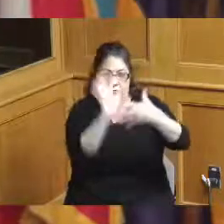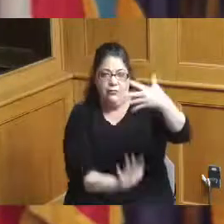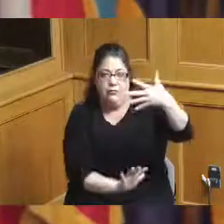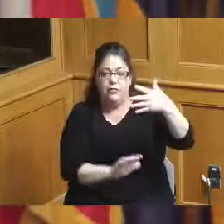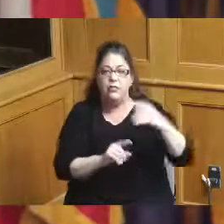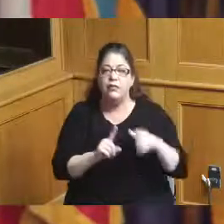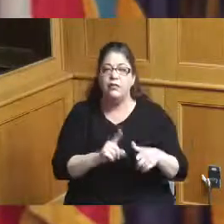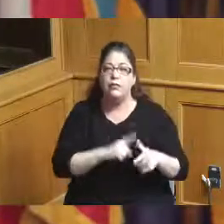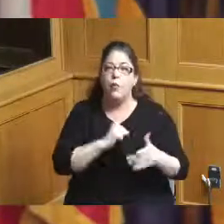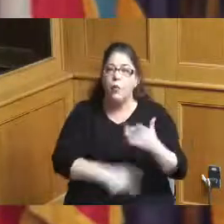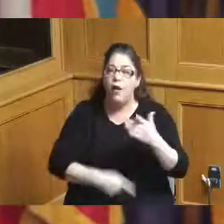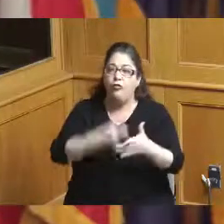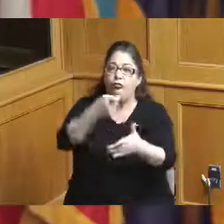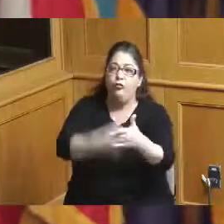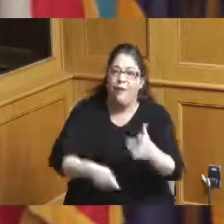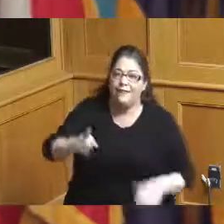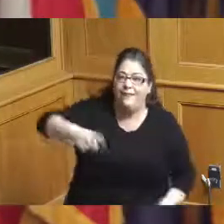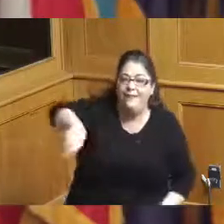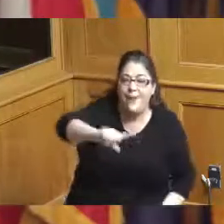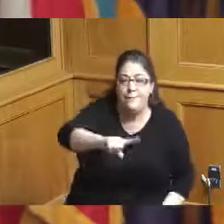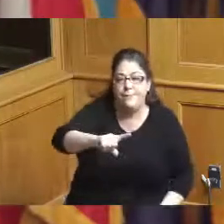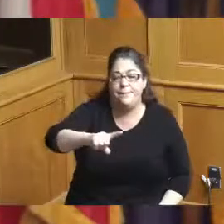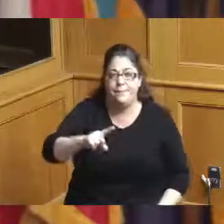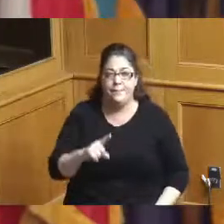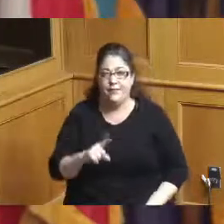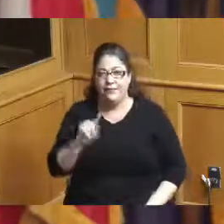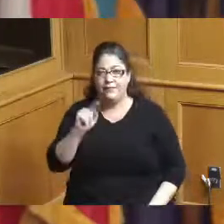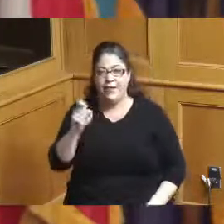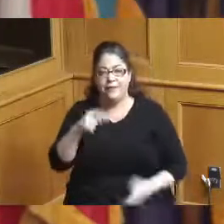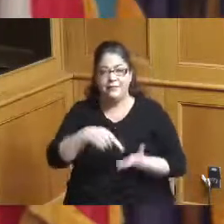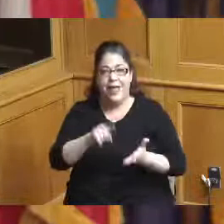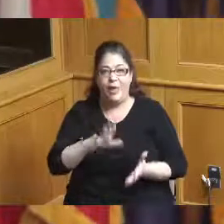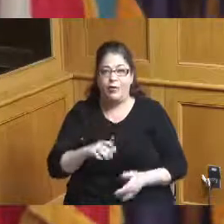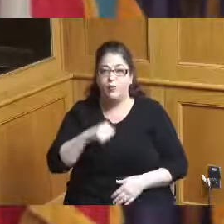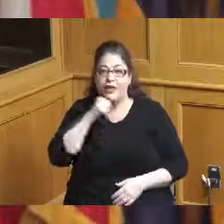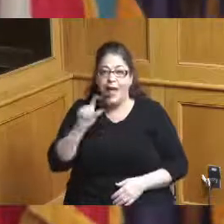cost the taxpayers because we're not just you know like you said we're not just cooks in the kitchen